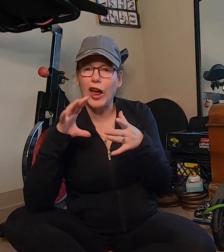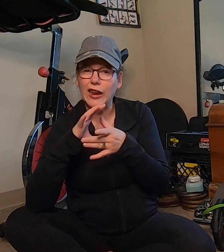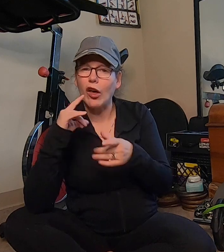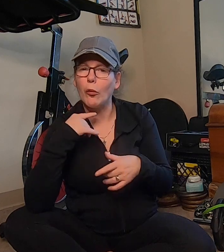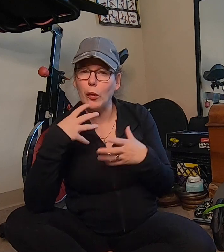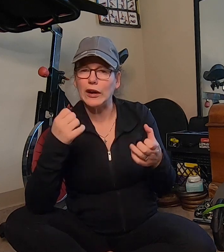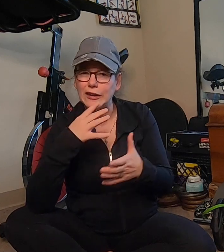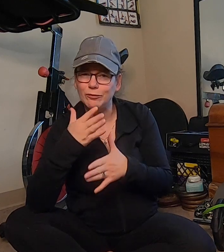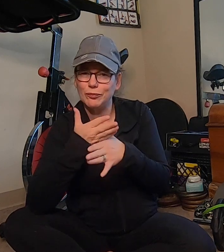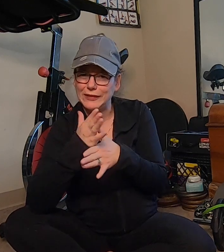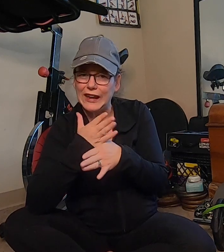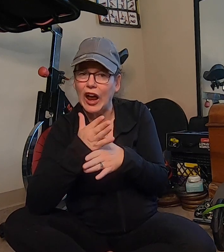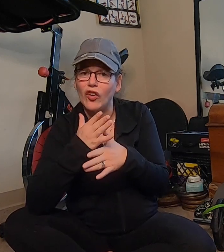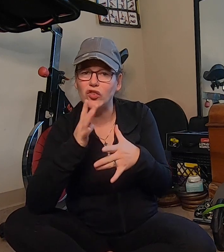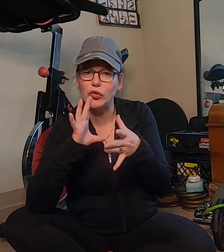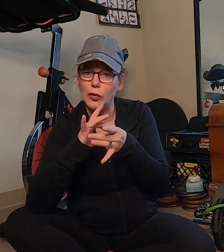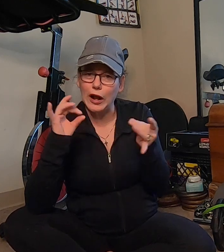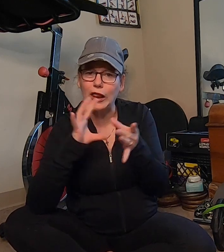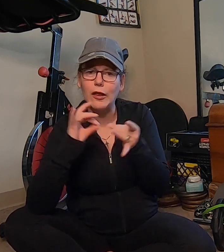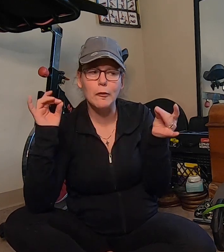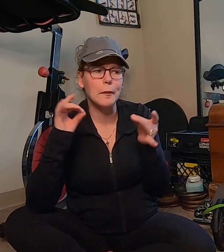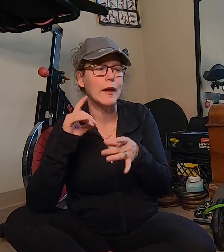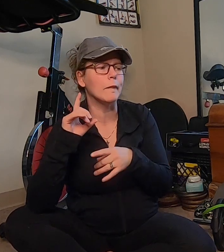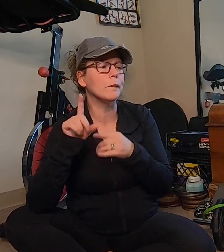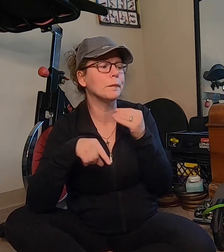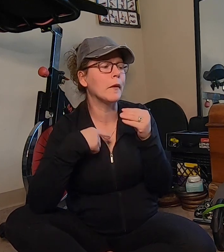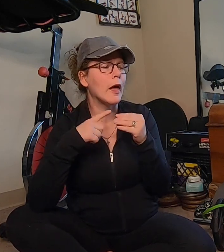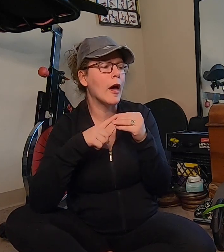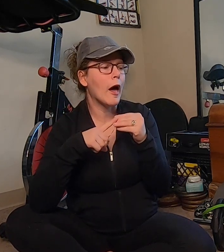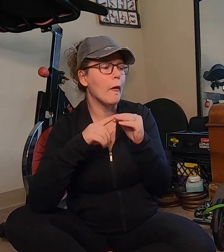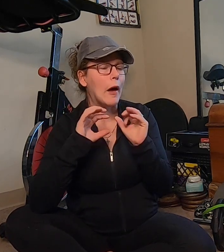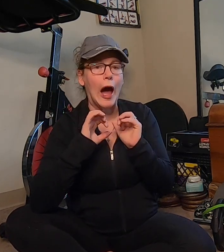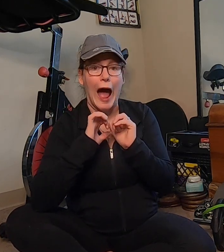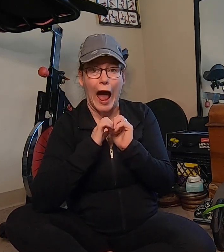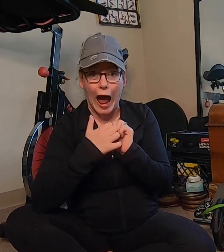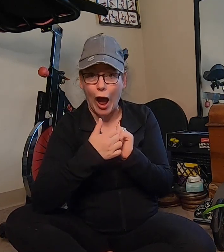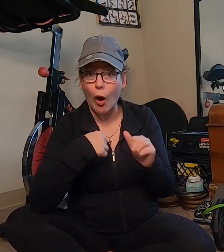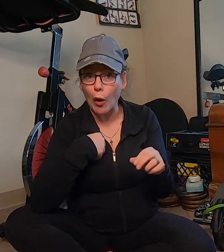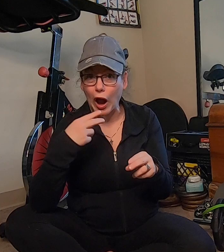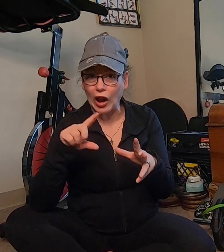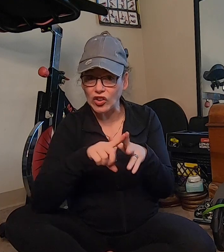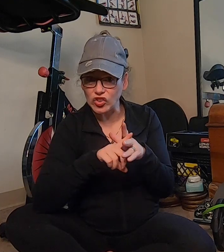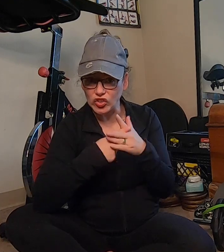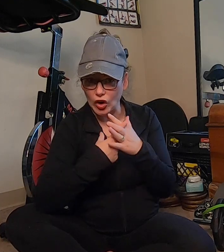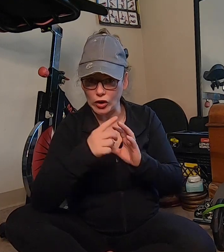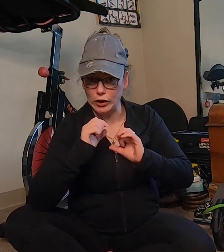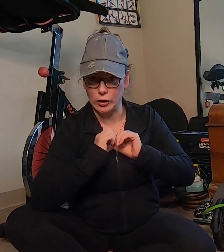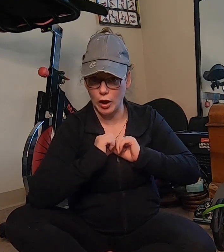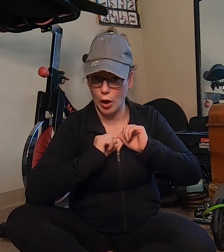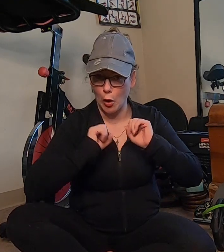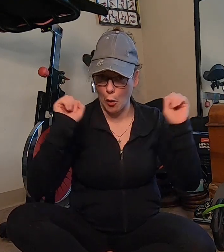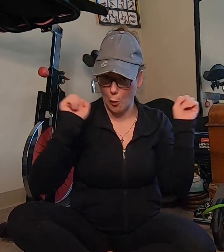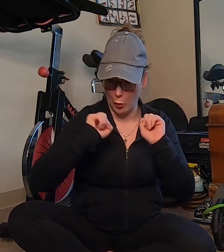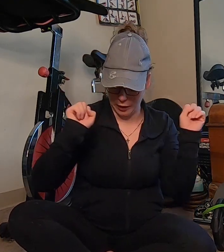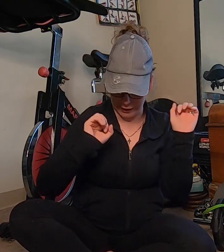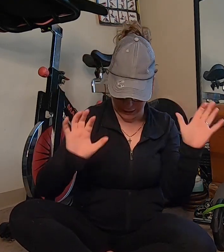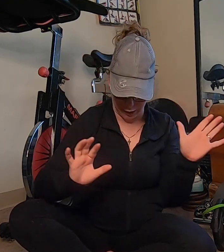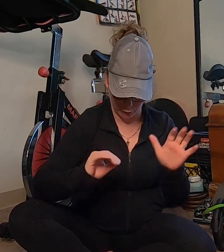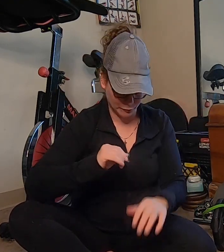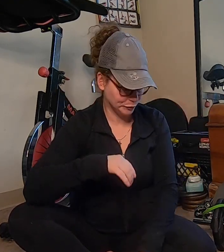and I want to tell you a little bit about how I started working out